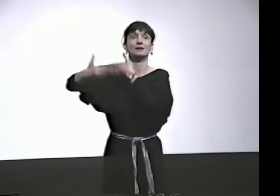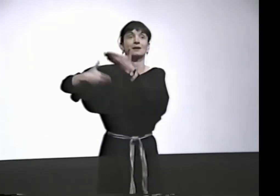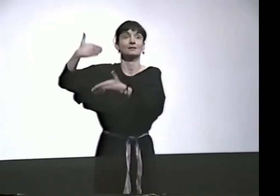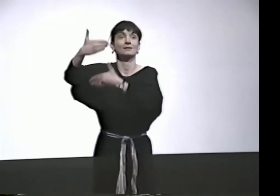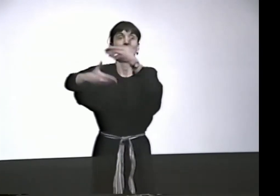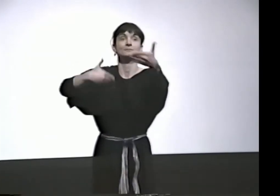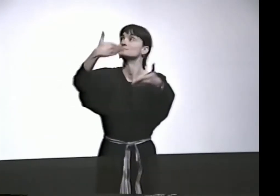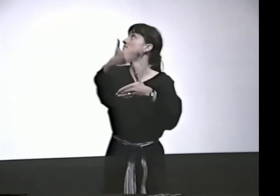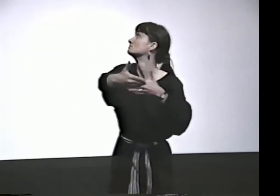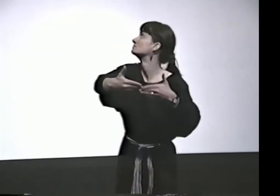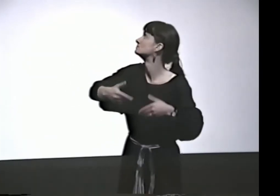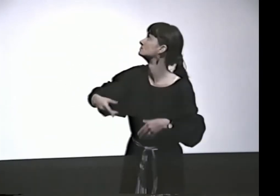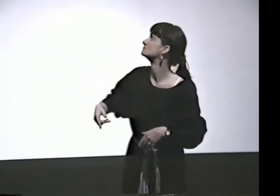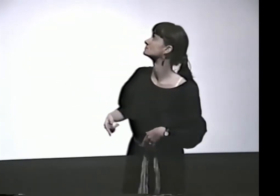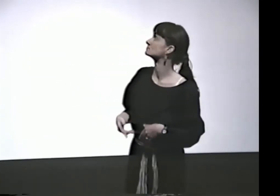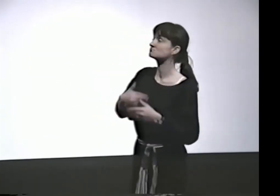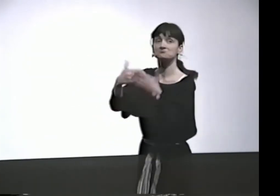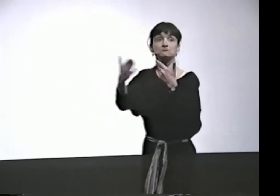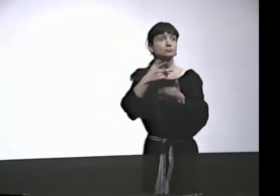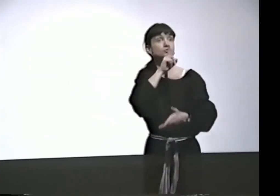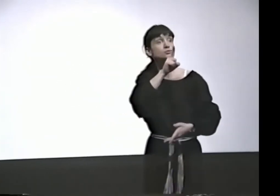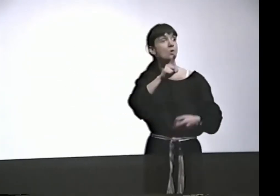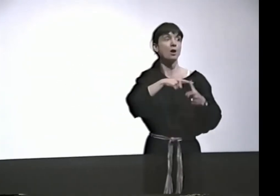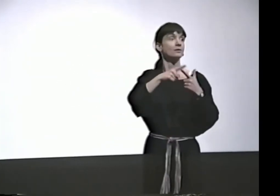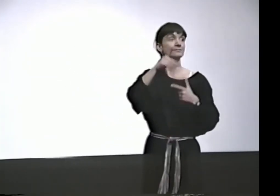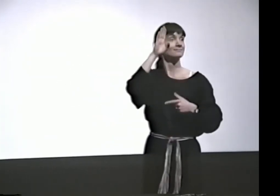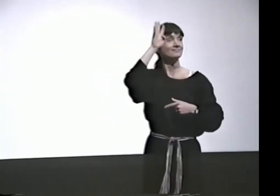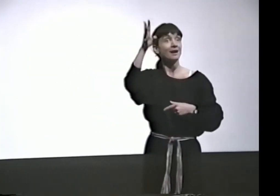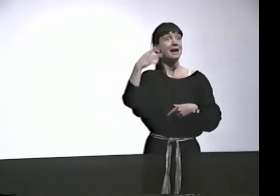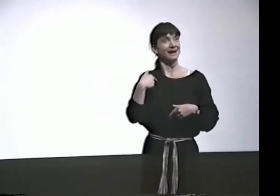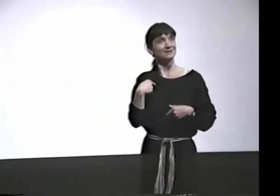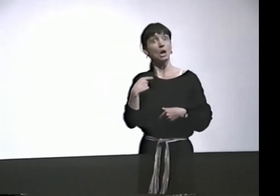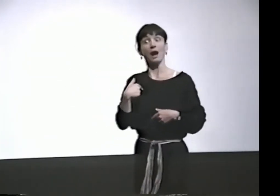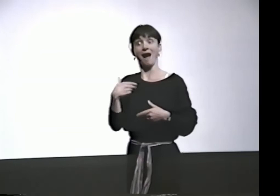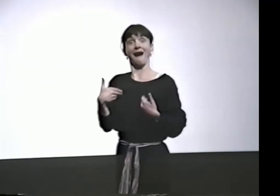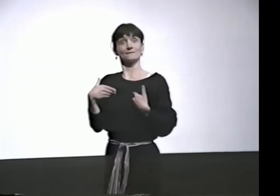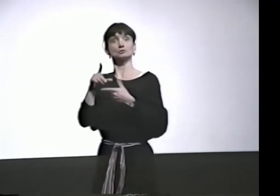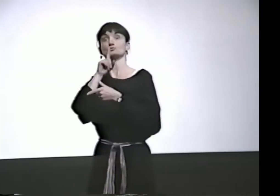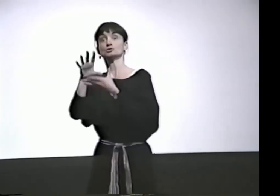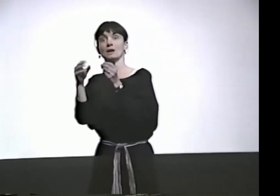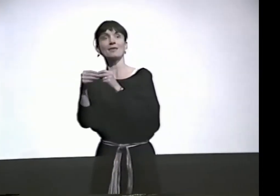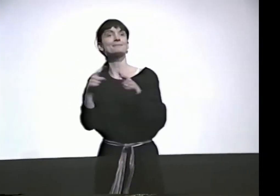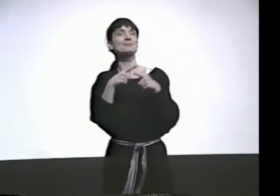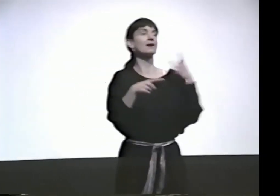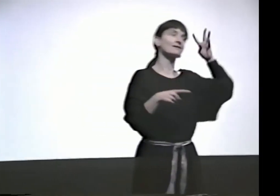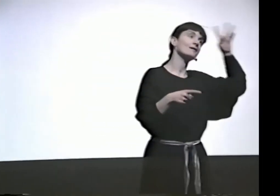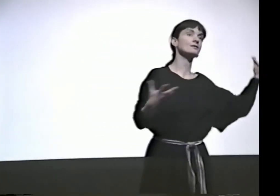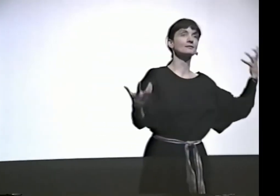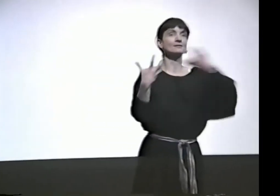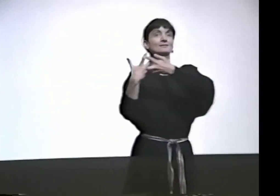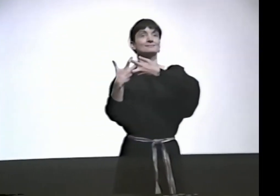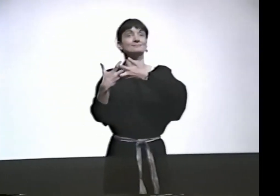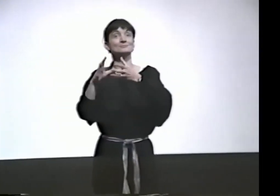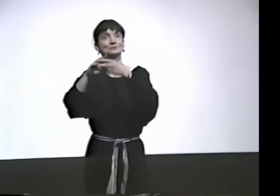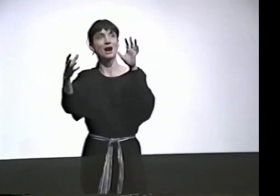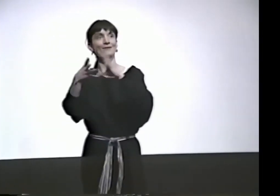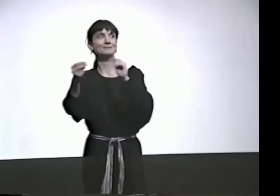A SERIES OF RELATED EVENTS OR HAPPENINGS. COULD BE TRUE OR NOT TRUE. I LIKE THAT. I HAVE STORIES MYSELF